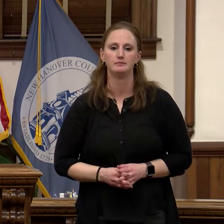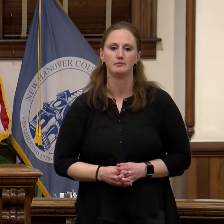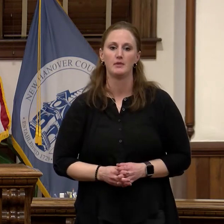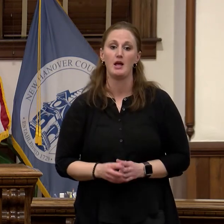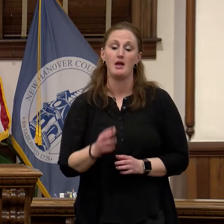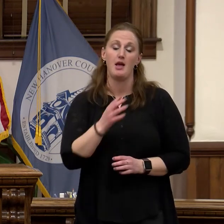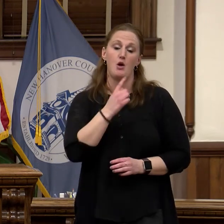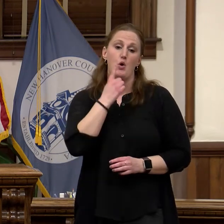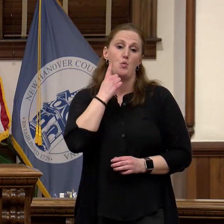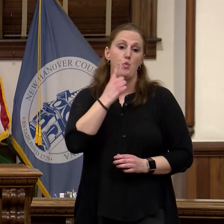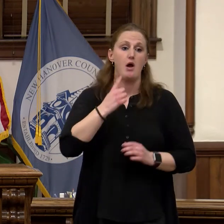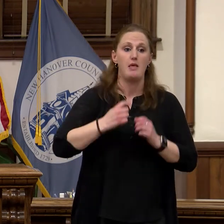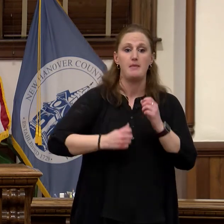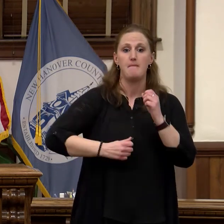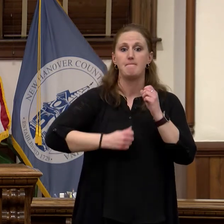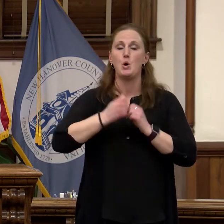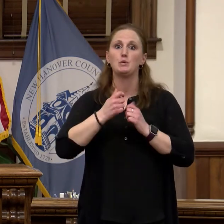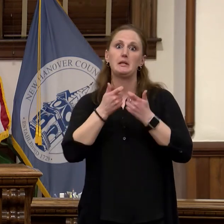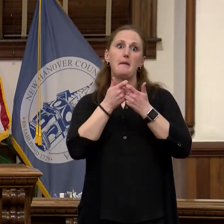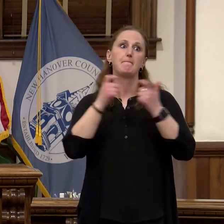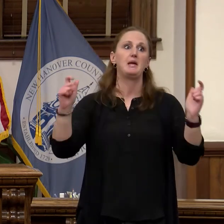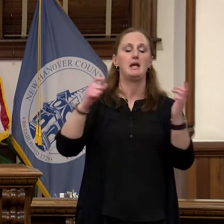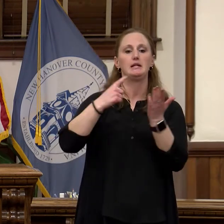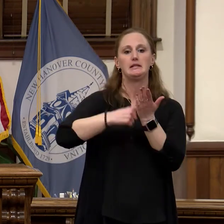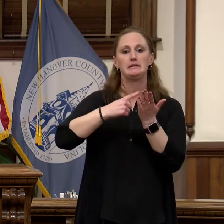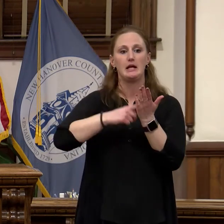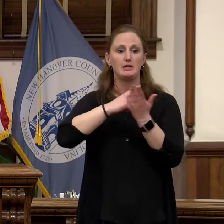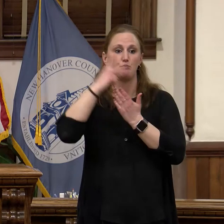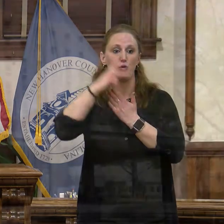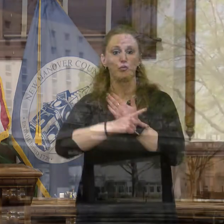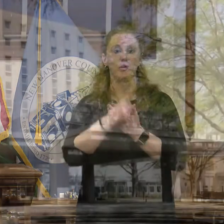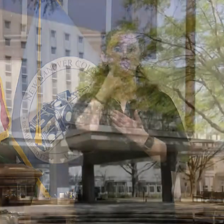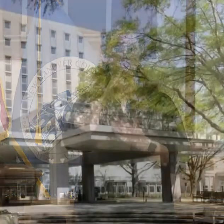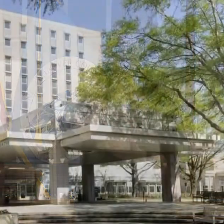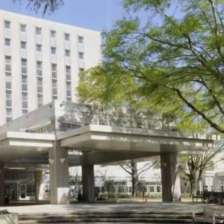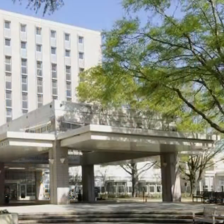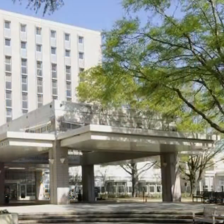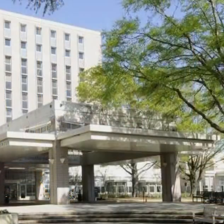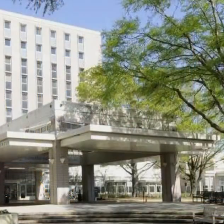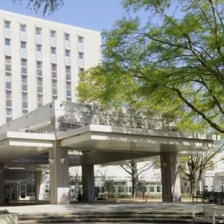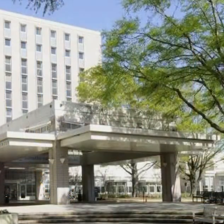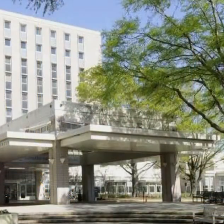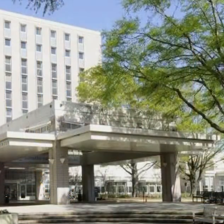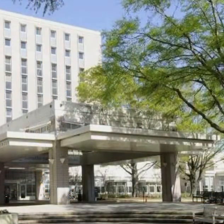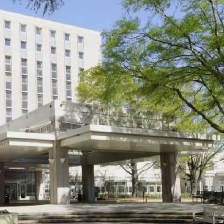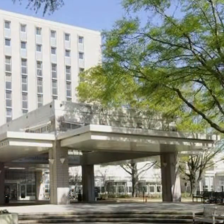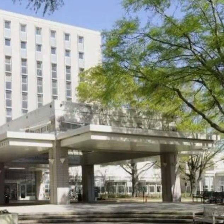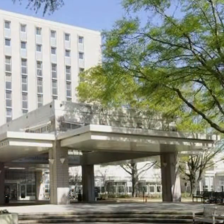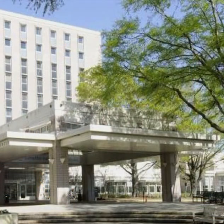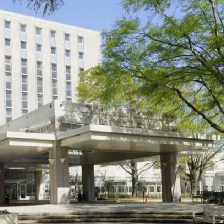the most widely discussed initiatives of 2019 into 20 is the in-depth process